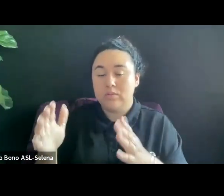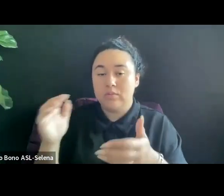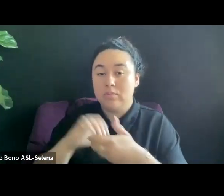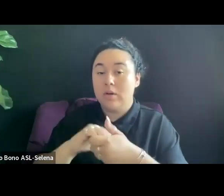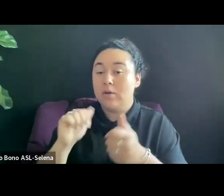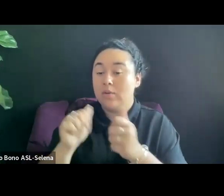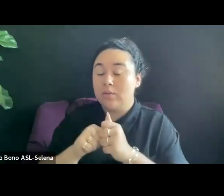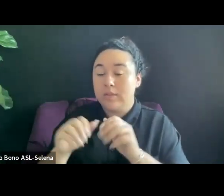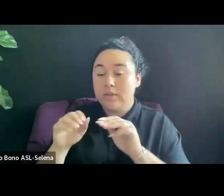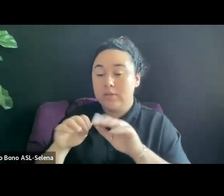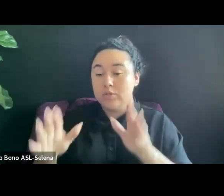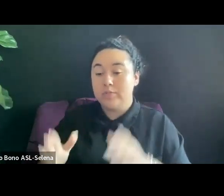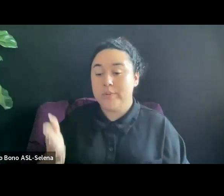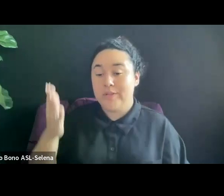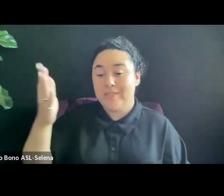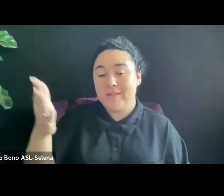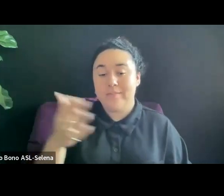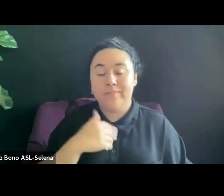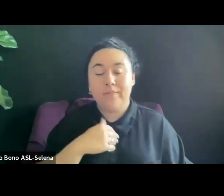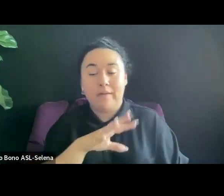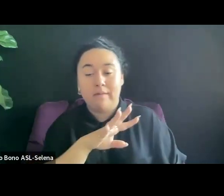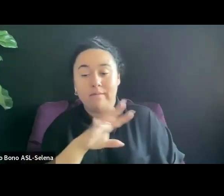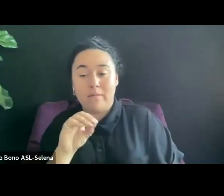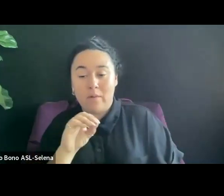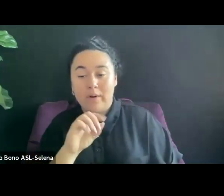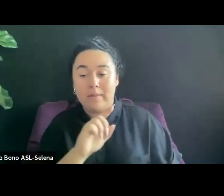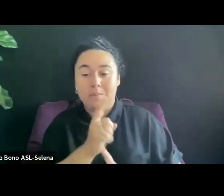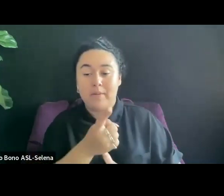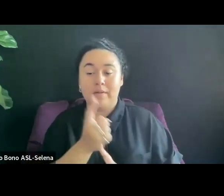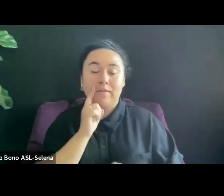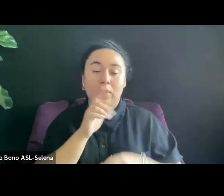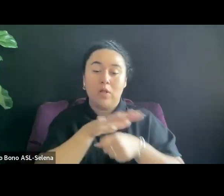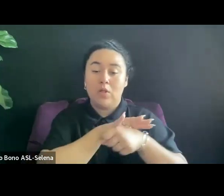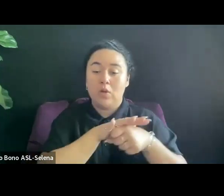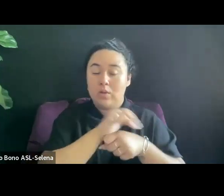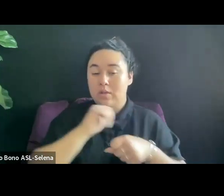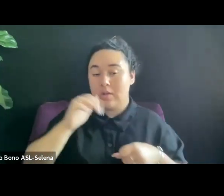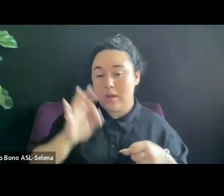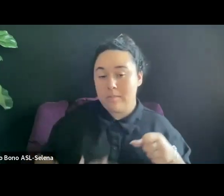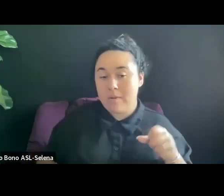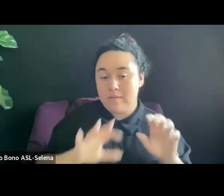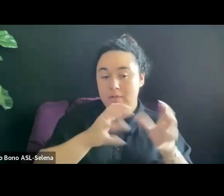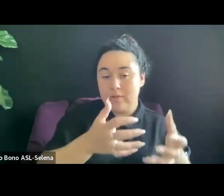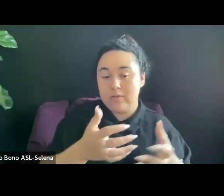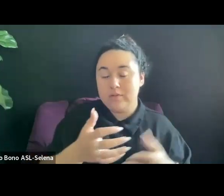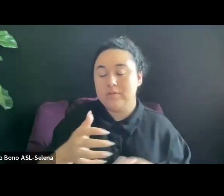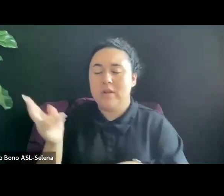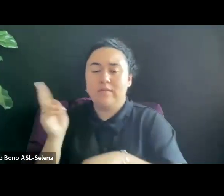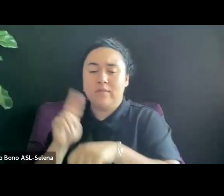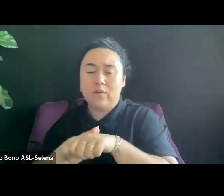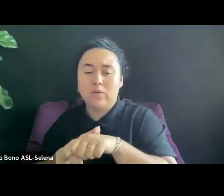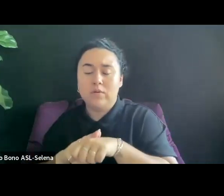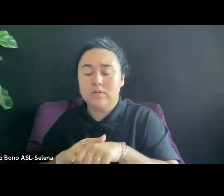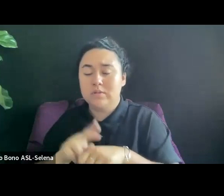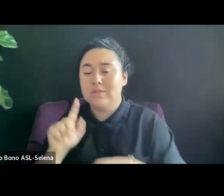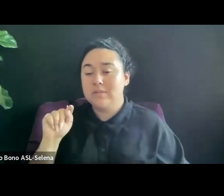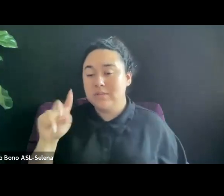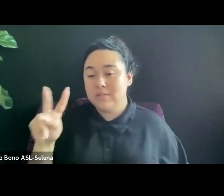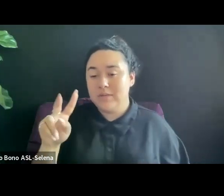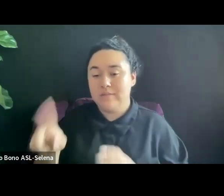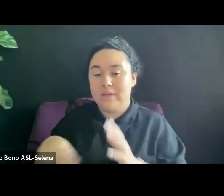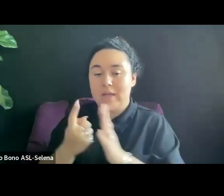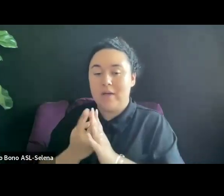A 40 MINUTE VERSION FOR LOCAL NONPROFIT GROUPS AND OF COURSE THERE WAS A TV HOUR FOR HER LOCAL